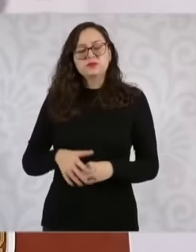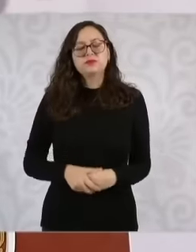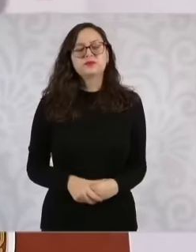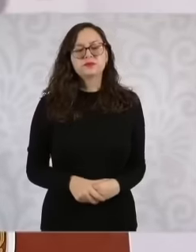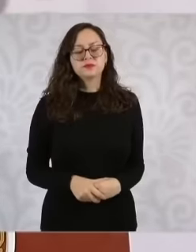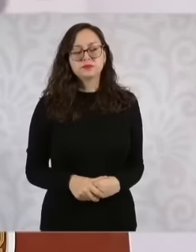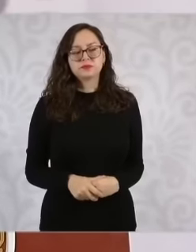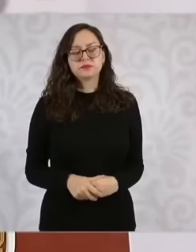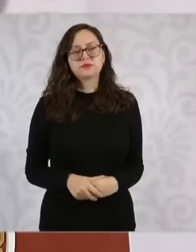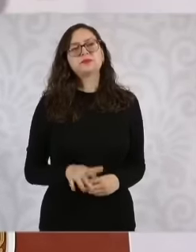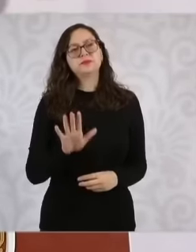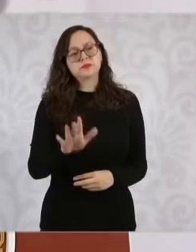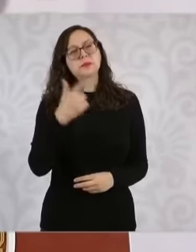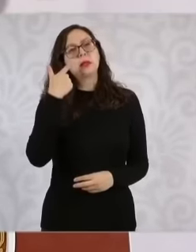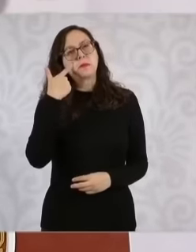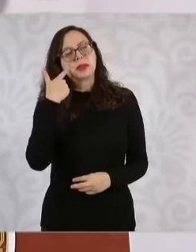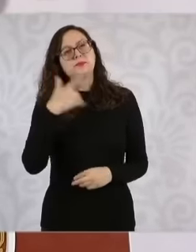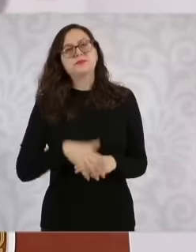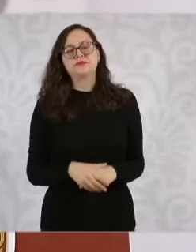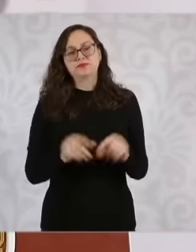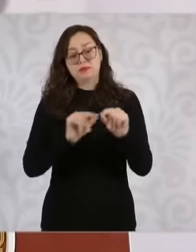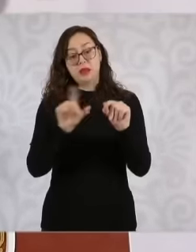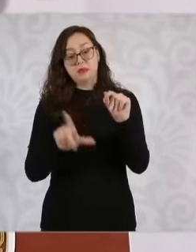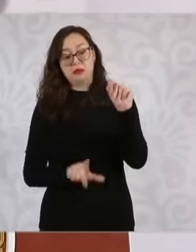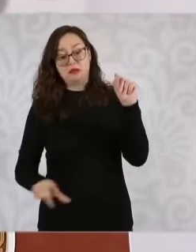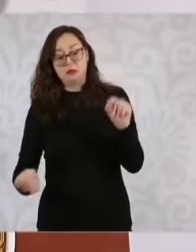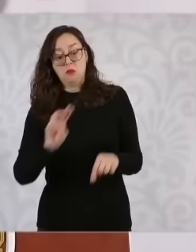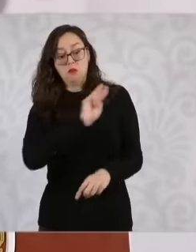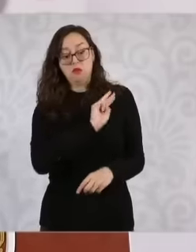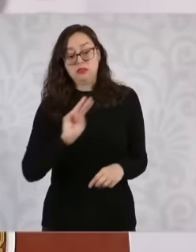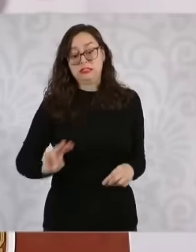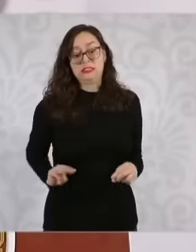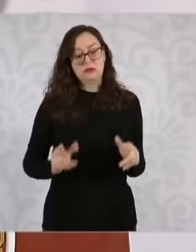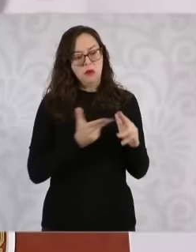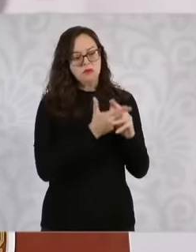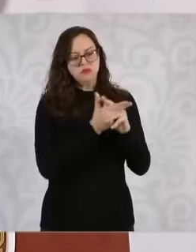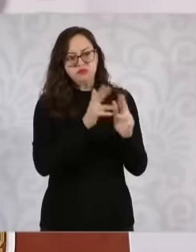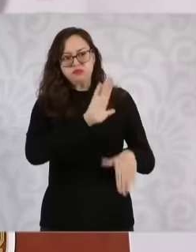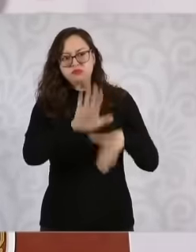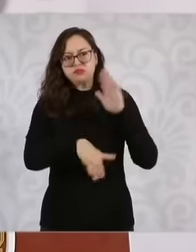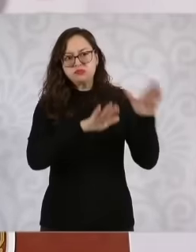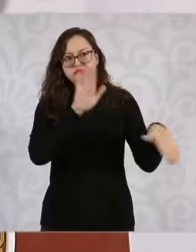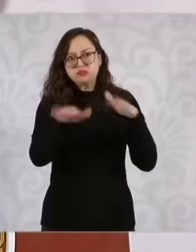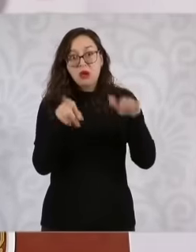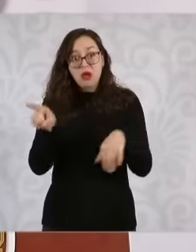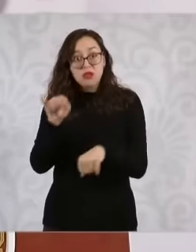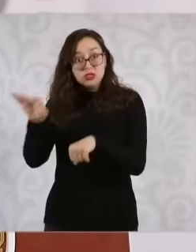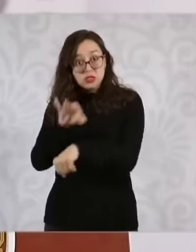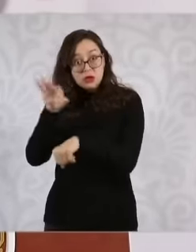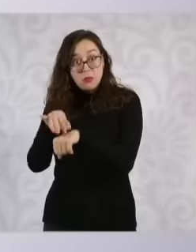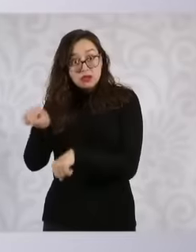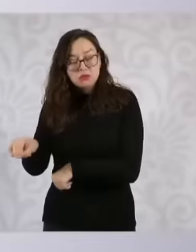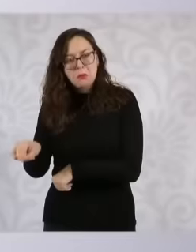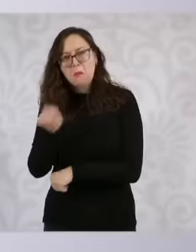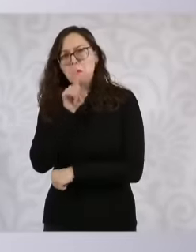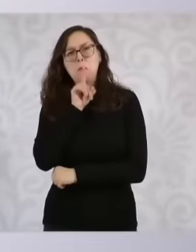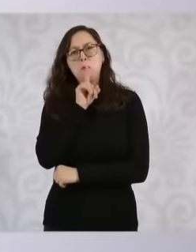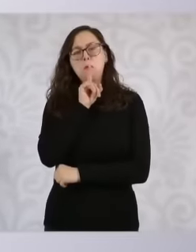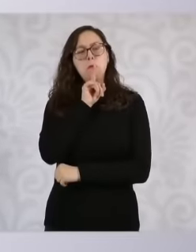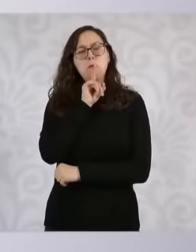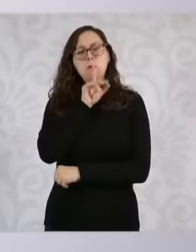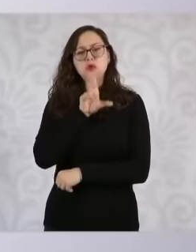with the highest number of homicides but it has this situation where a few days ago